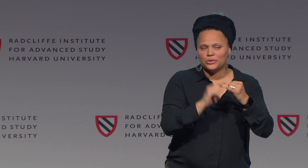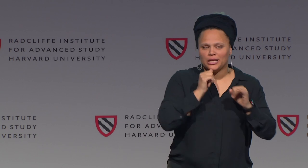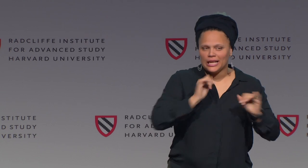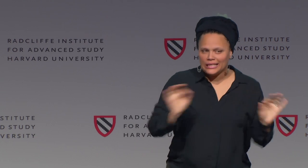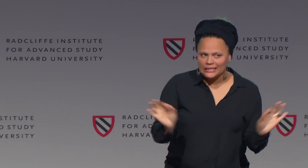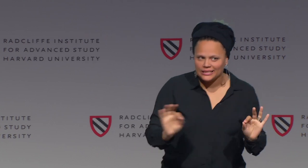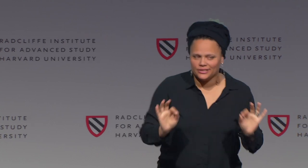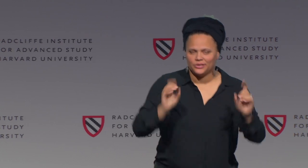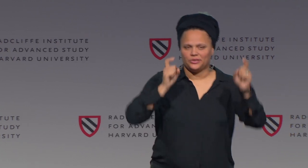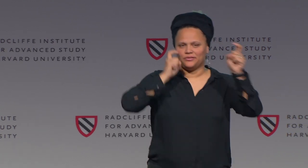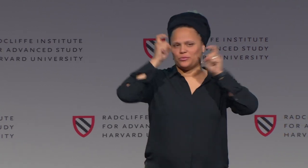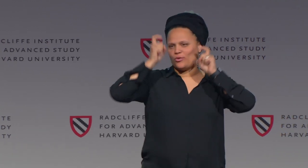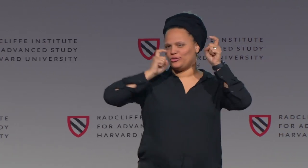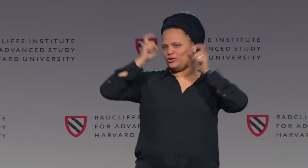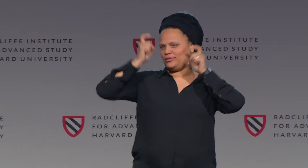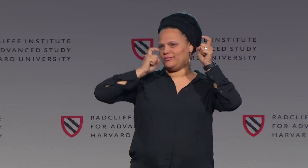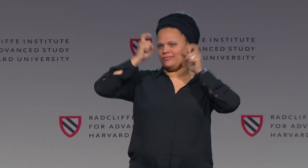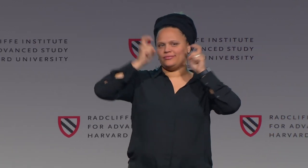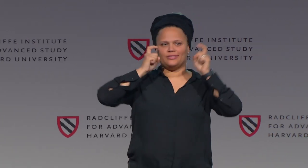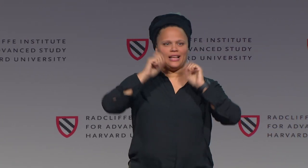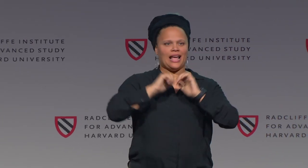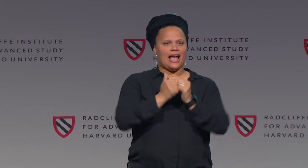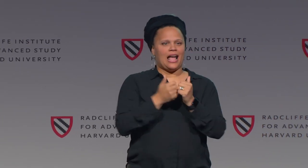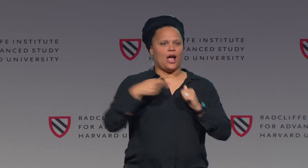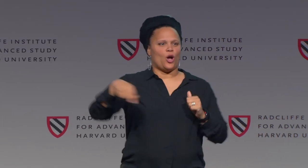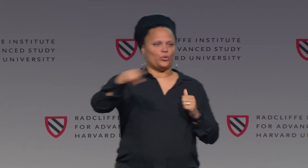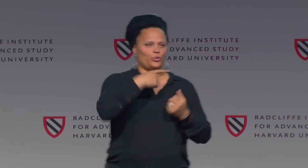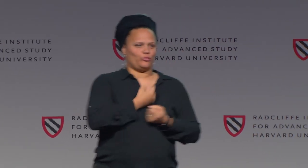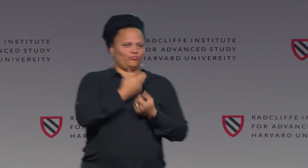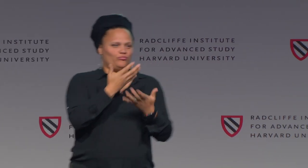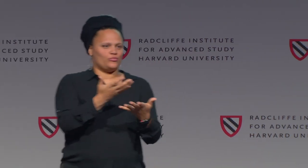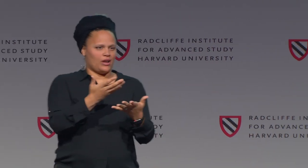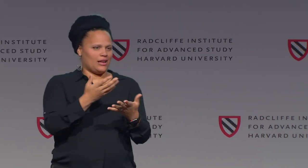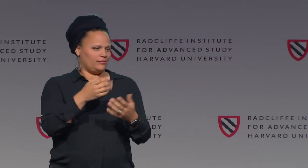And finally, but last but not least, is facial expressions.